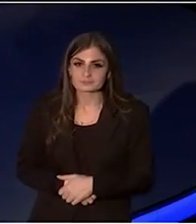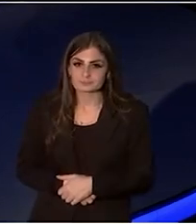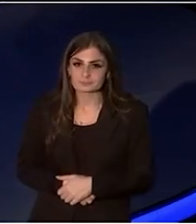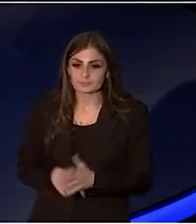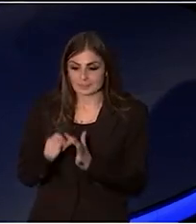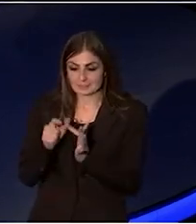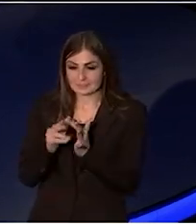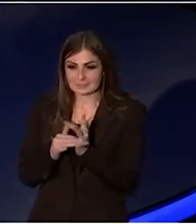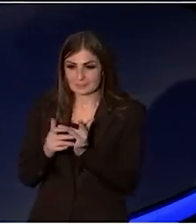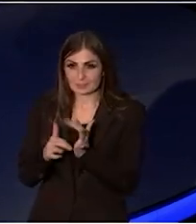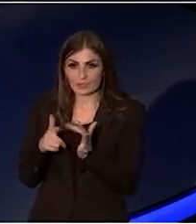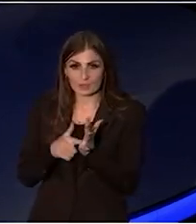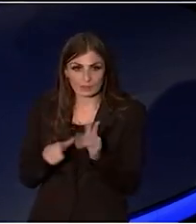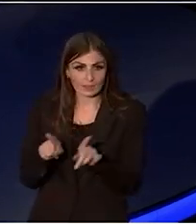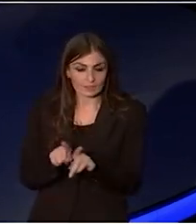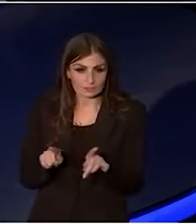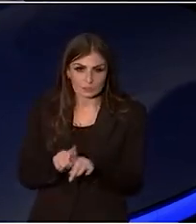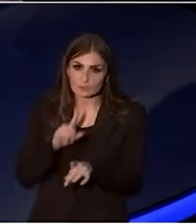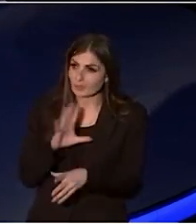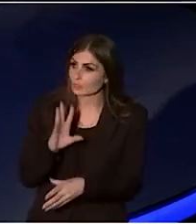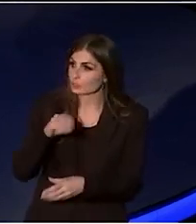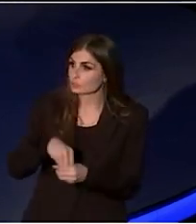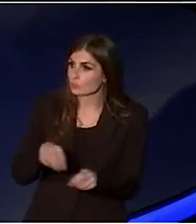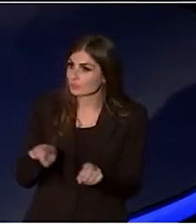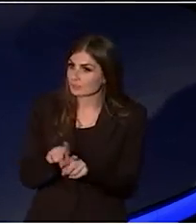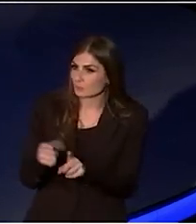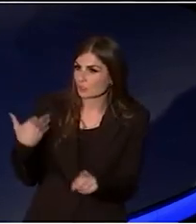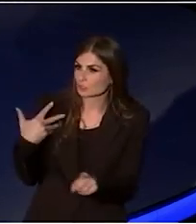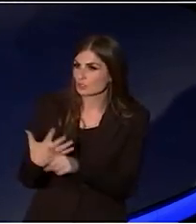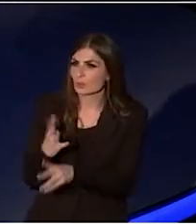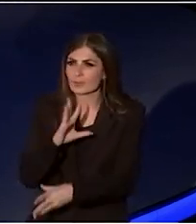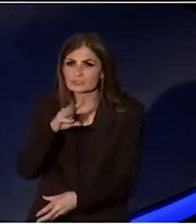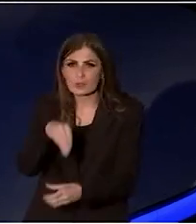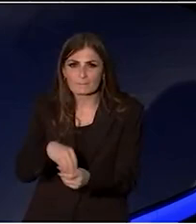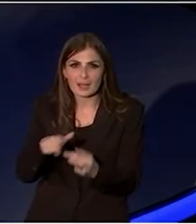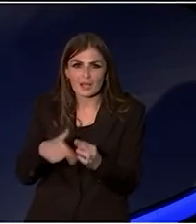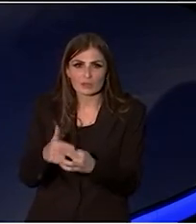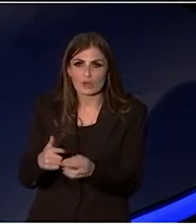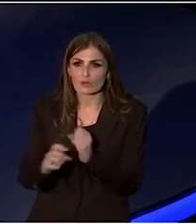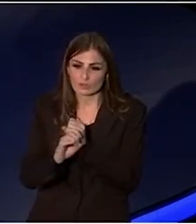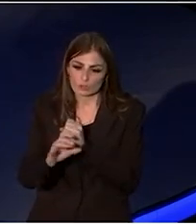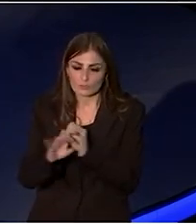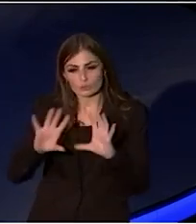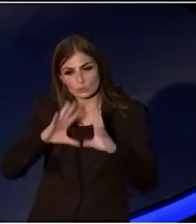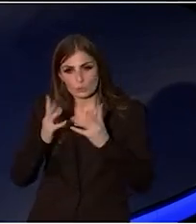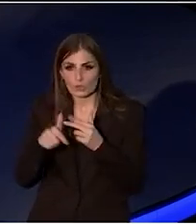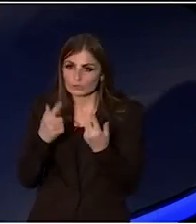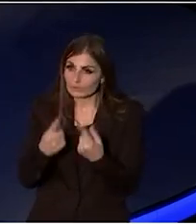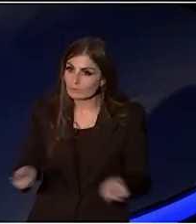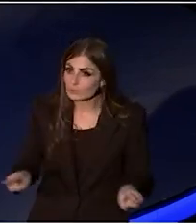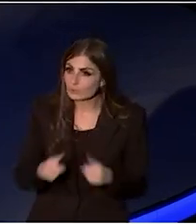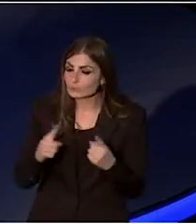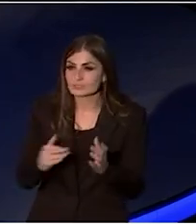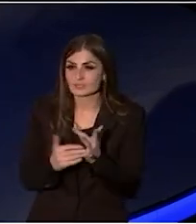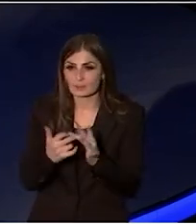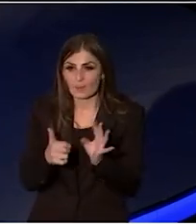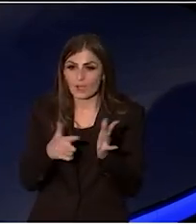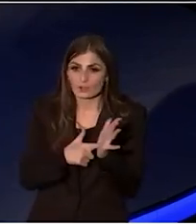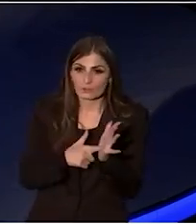but also to be joined by someone who's been so much a part of the commercial world of music in Michael Chugg gives